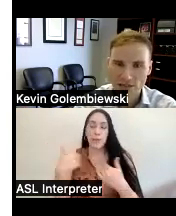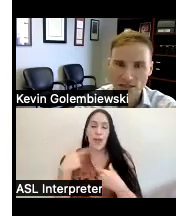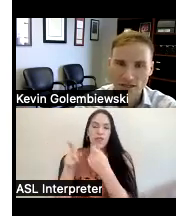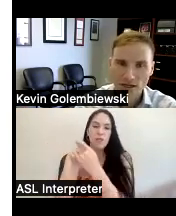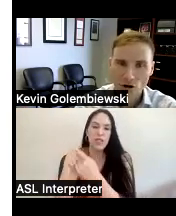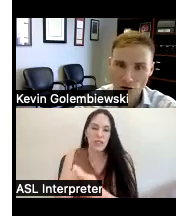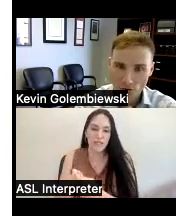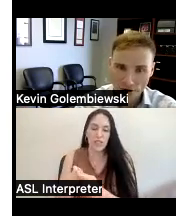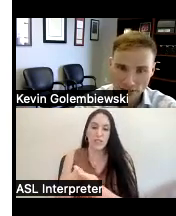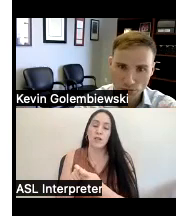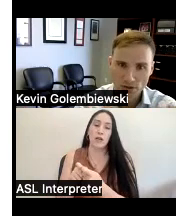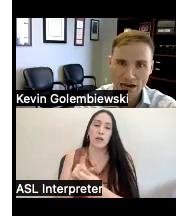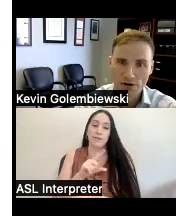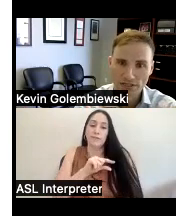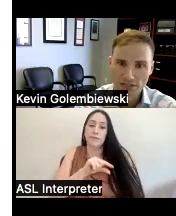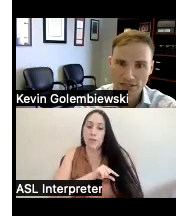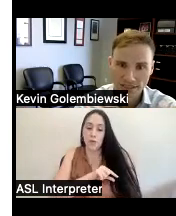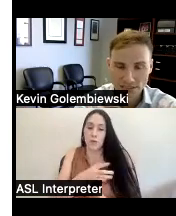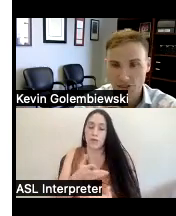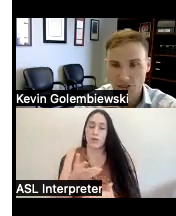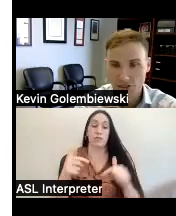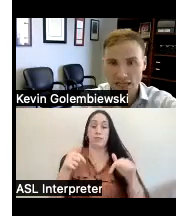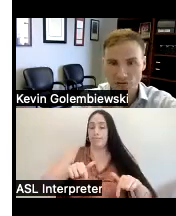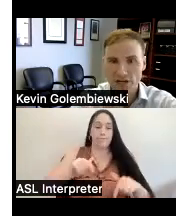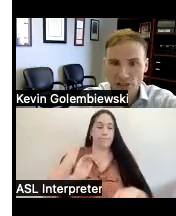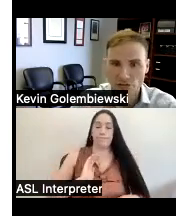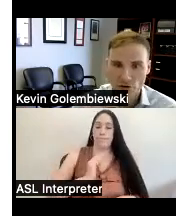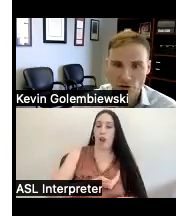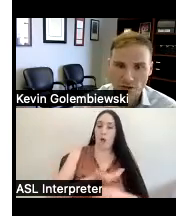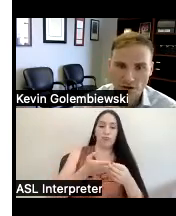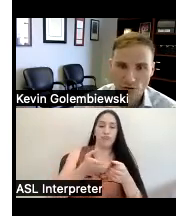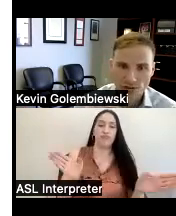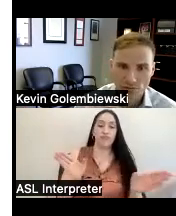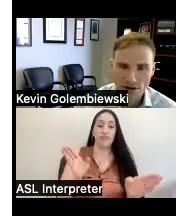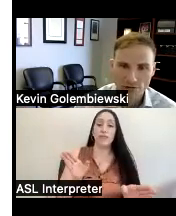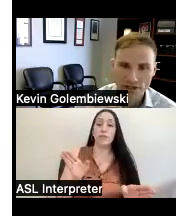our grants will allow us to assist you if your issue Falls within our goals and priorities